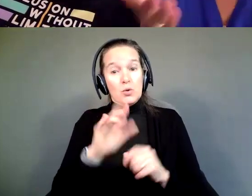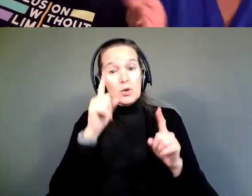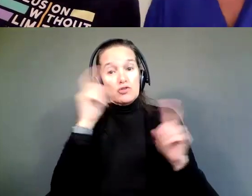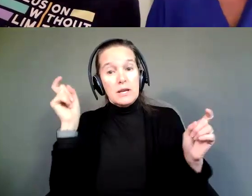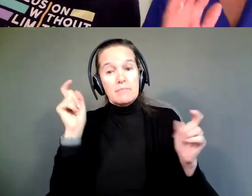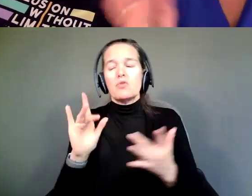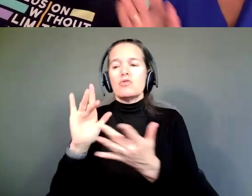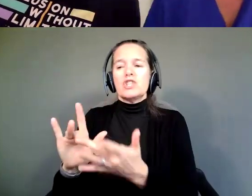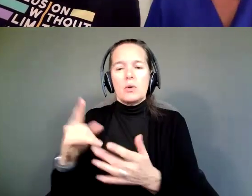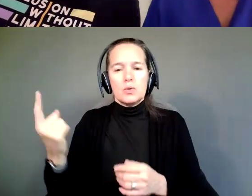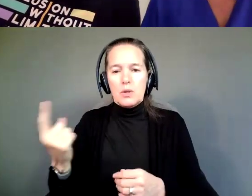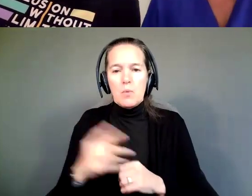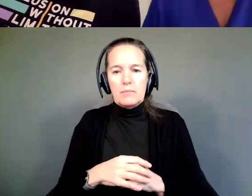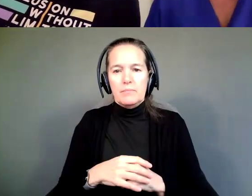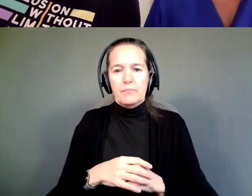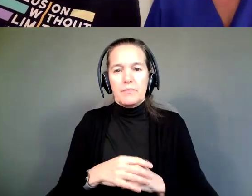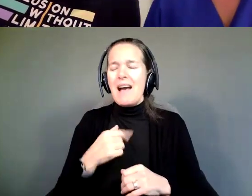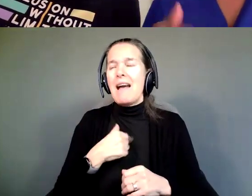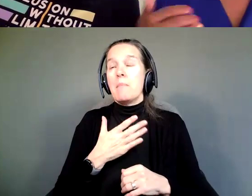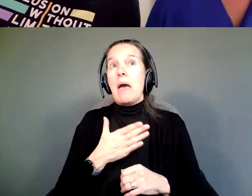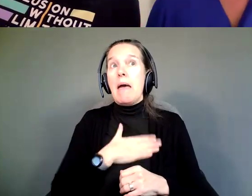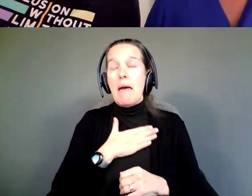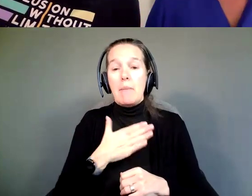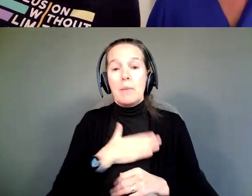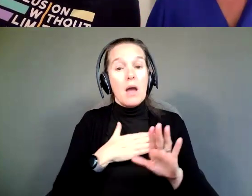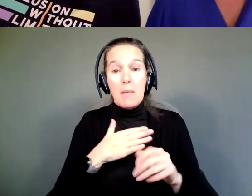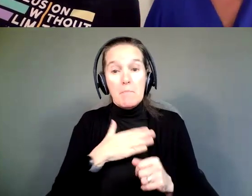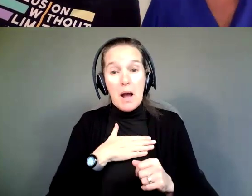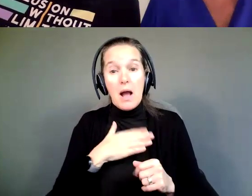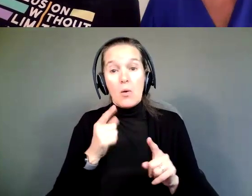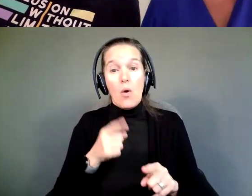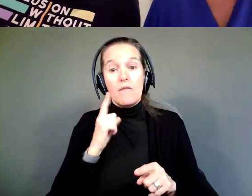Feel free I am more than happy I want my goal for Shawn Goes Bananas is to be a model in